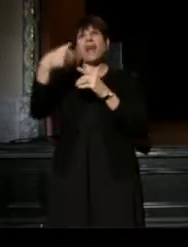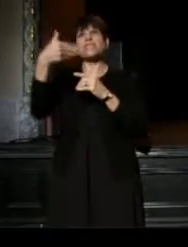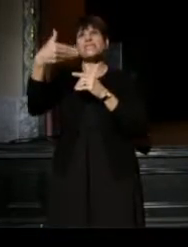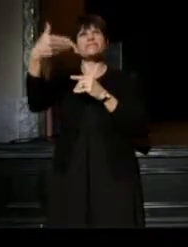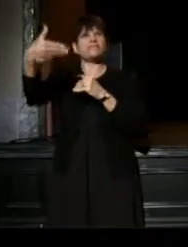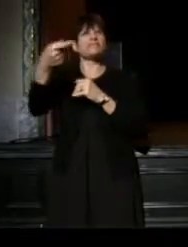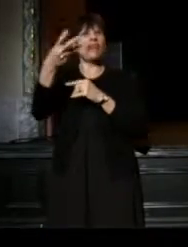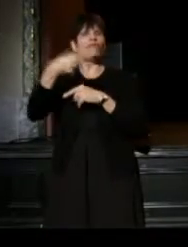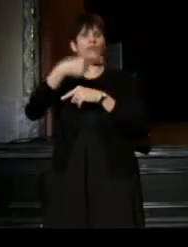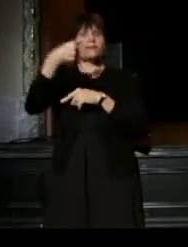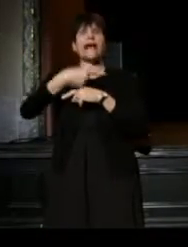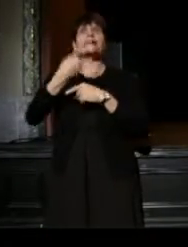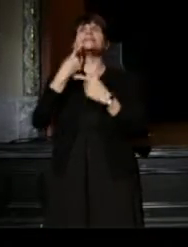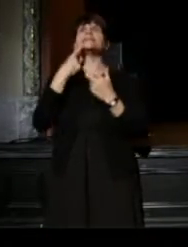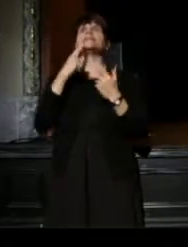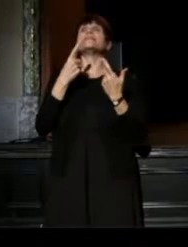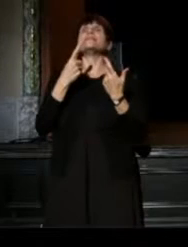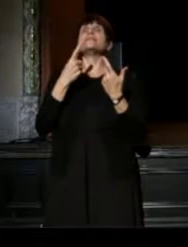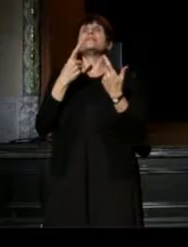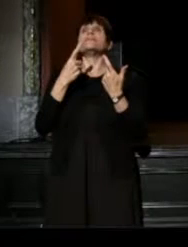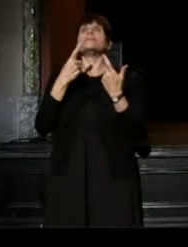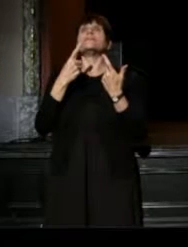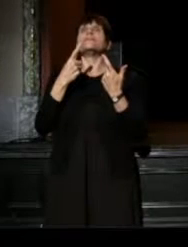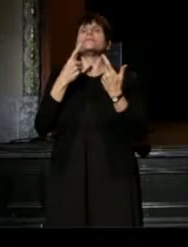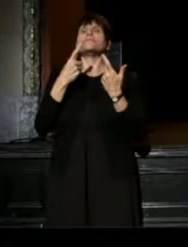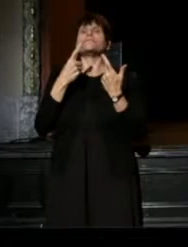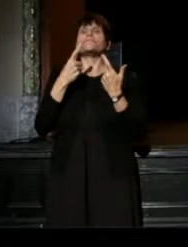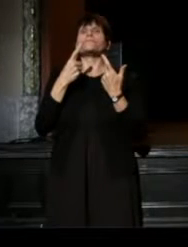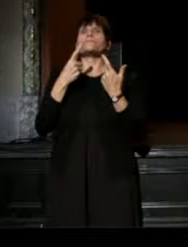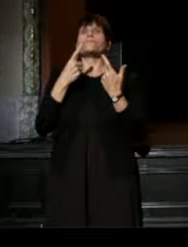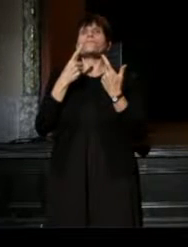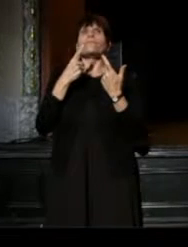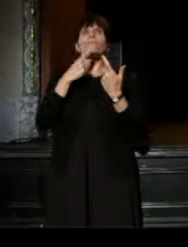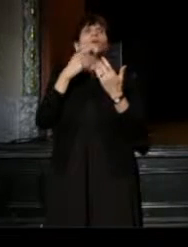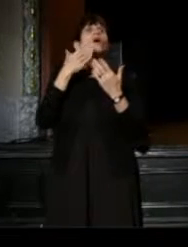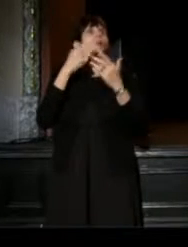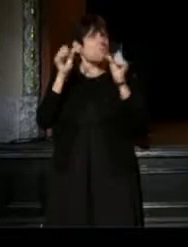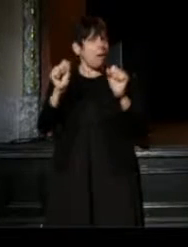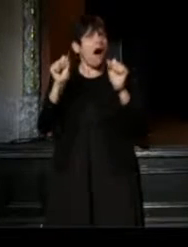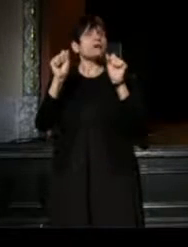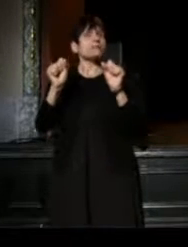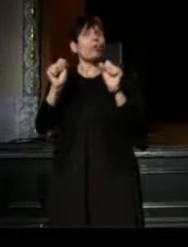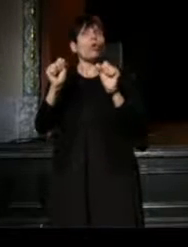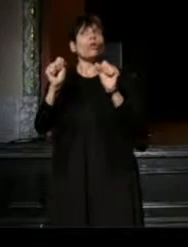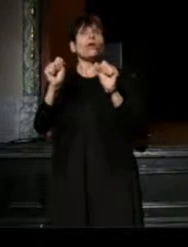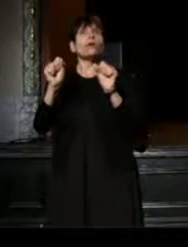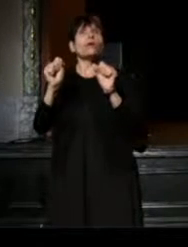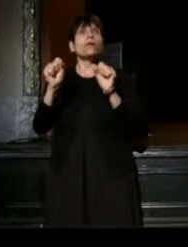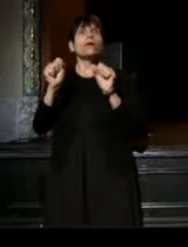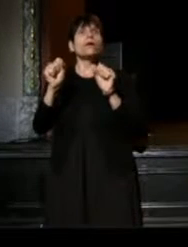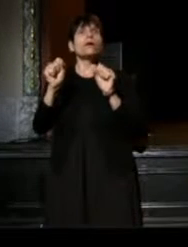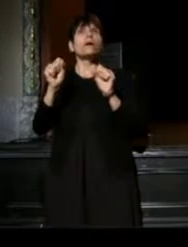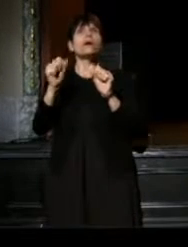the NEA funding will likely go to the floor this week, and there is a good possibility there will be a hostile amendment